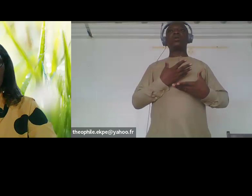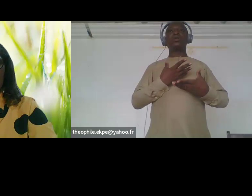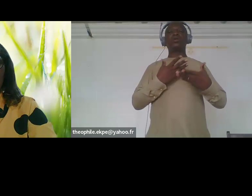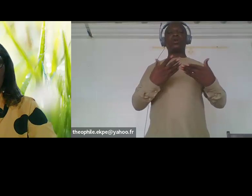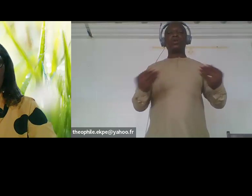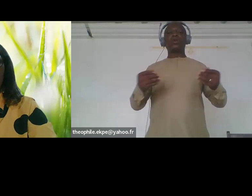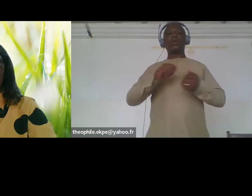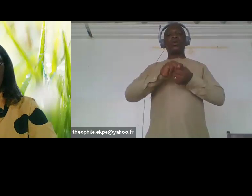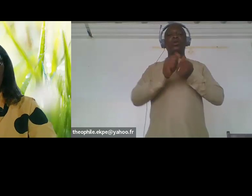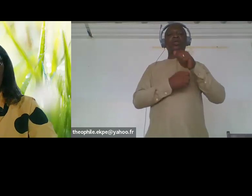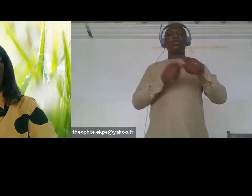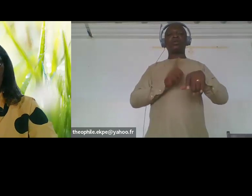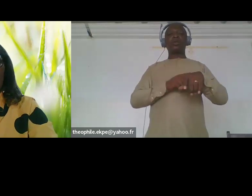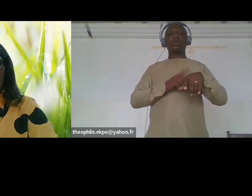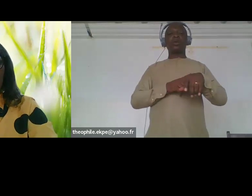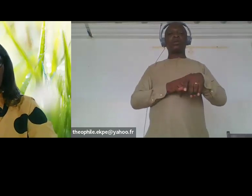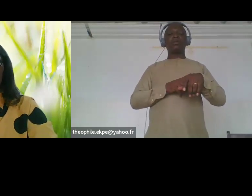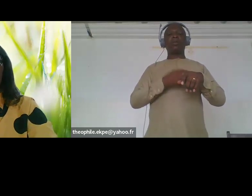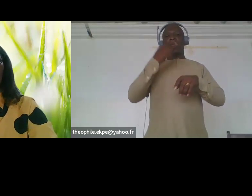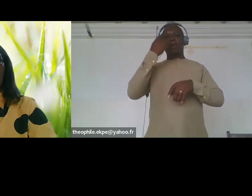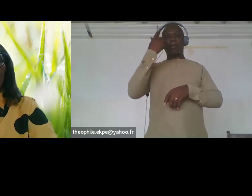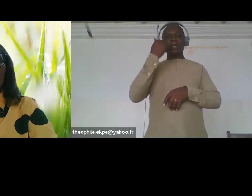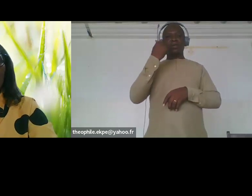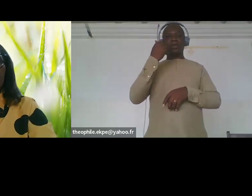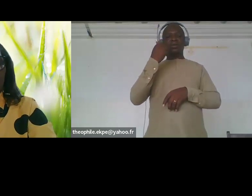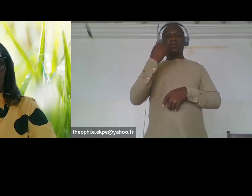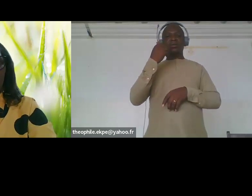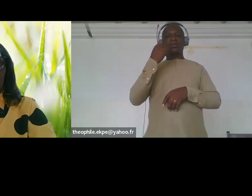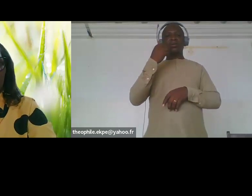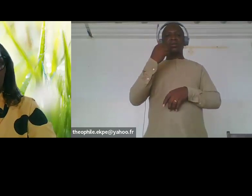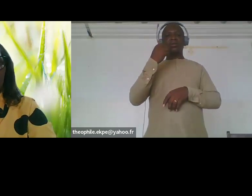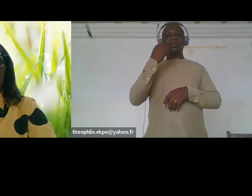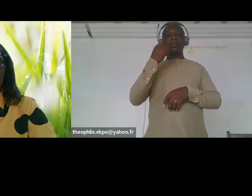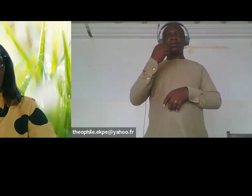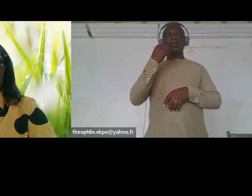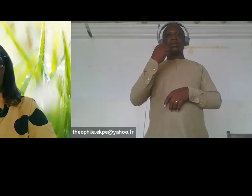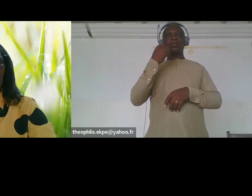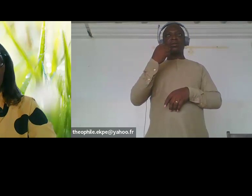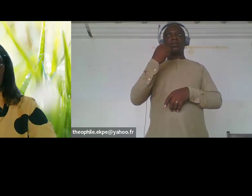with disabilities with uh binism skin